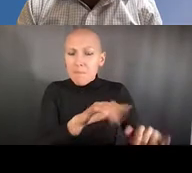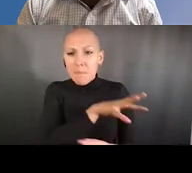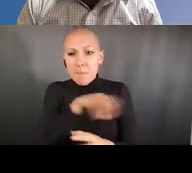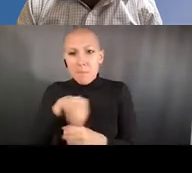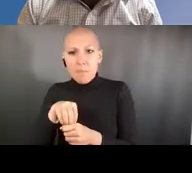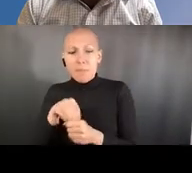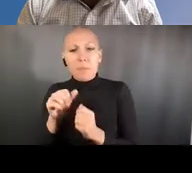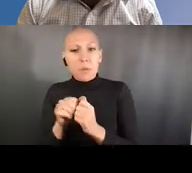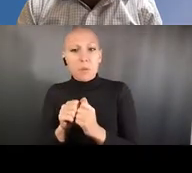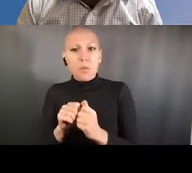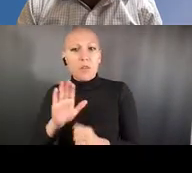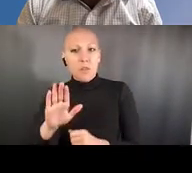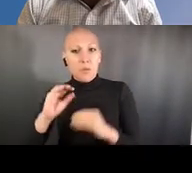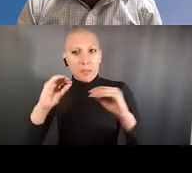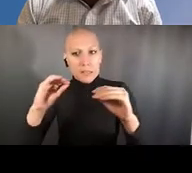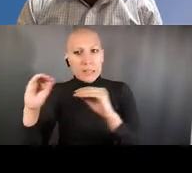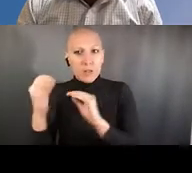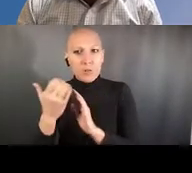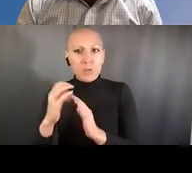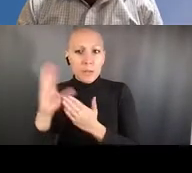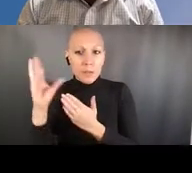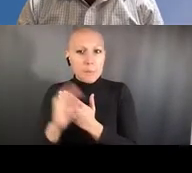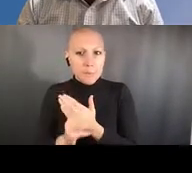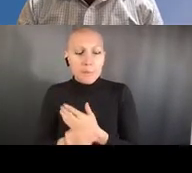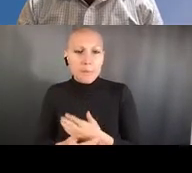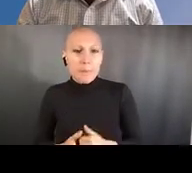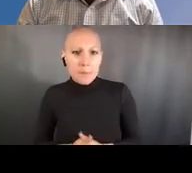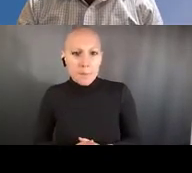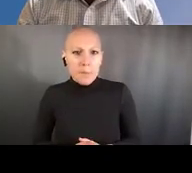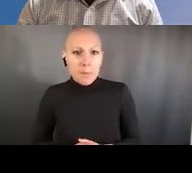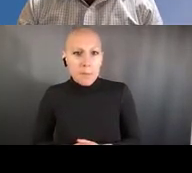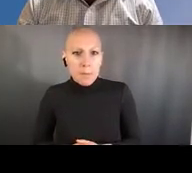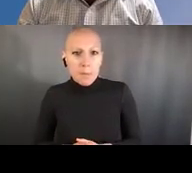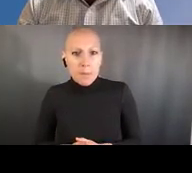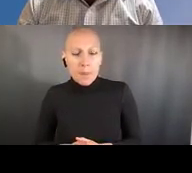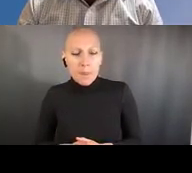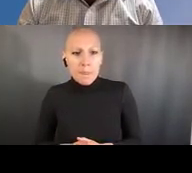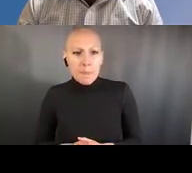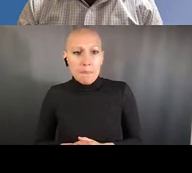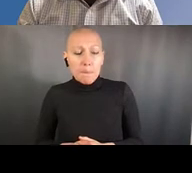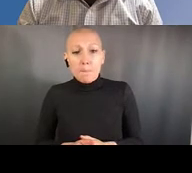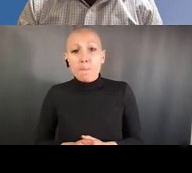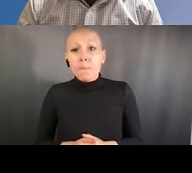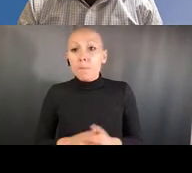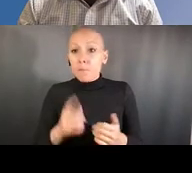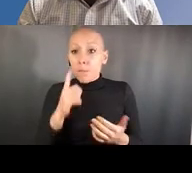or significant hazards in the work they describe, and I think that's something that they're to be commended for,